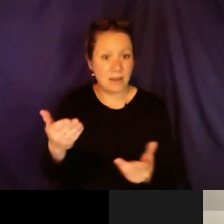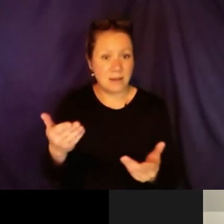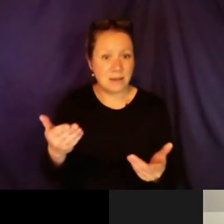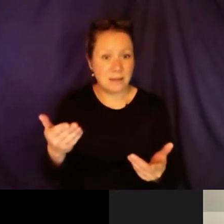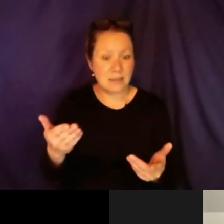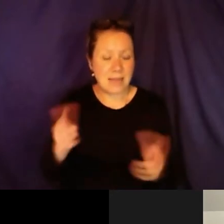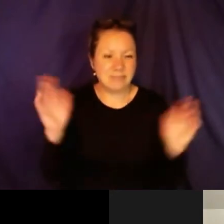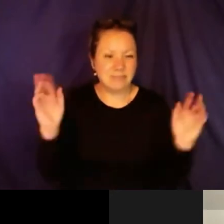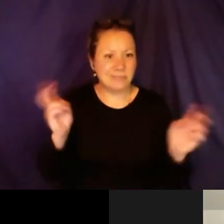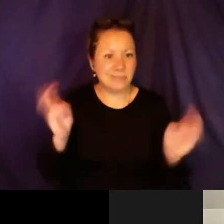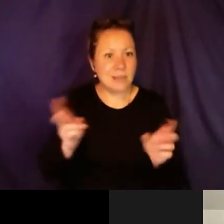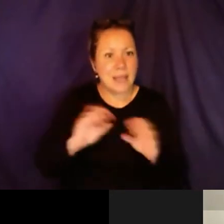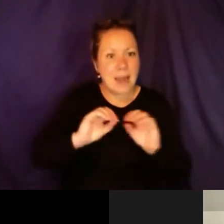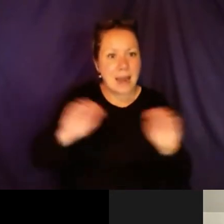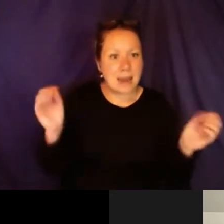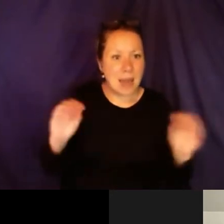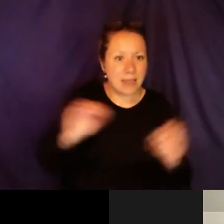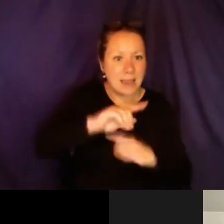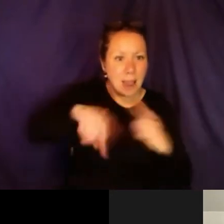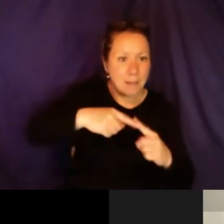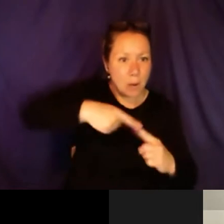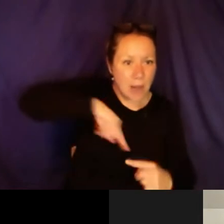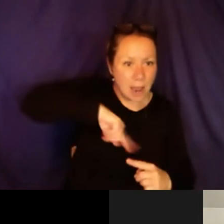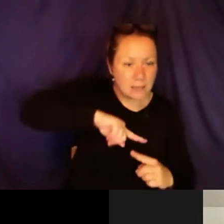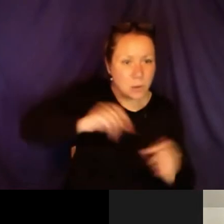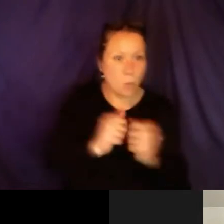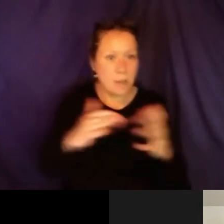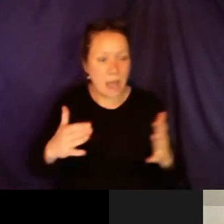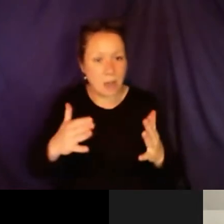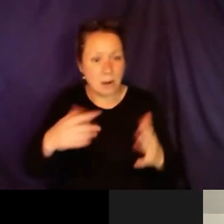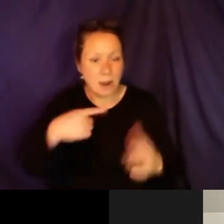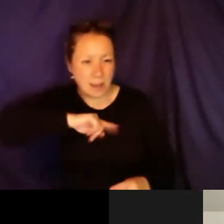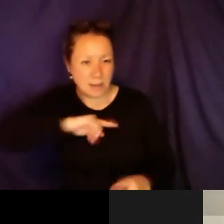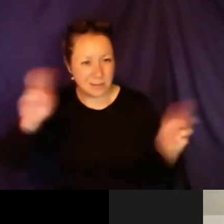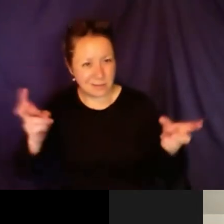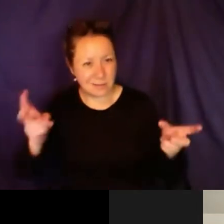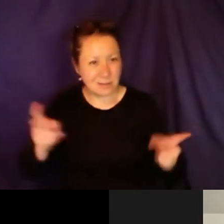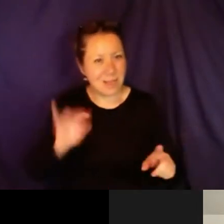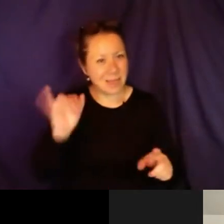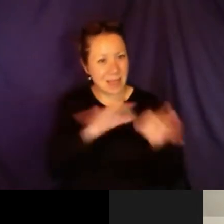to move forward about this, there is just one